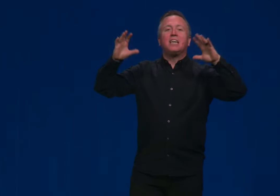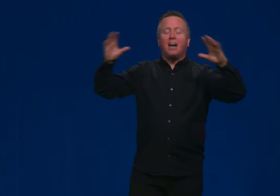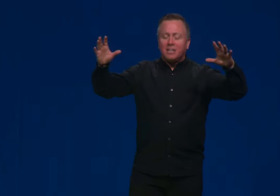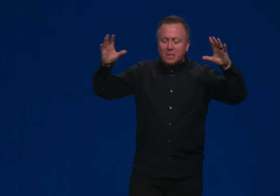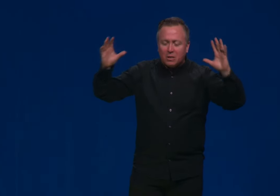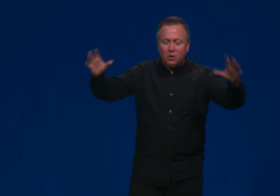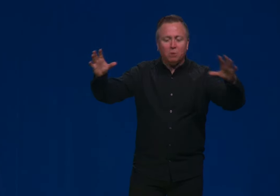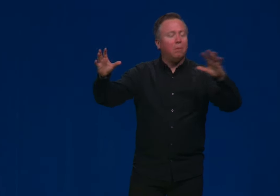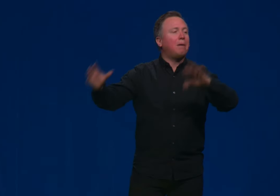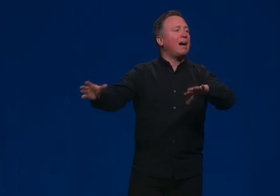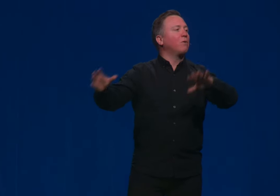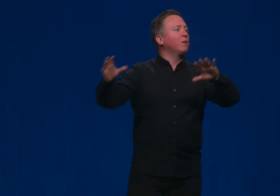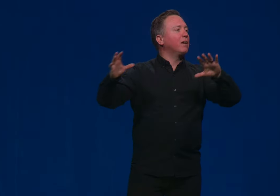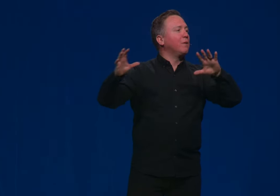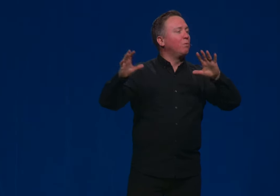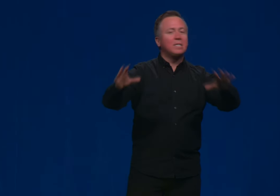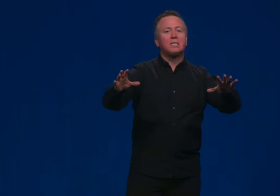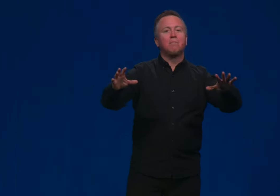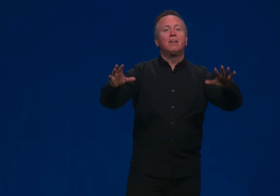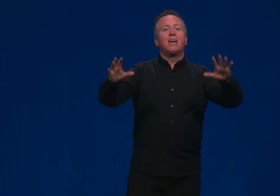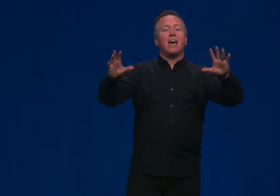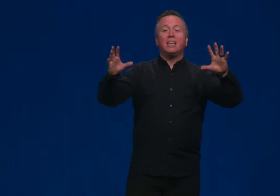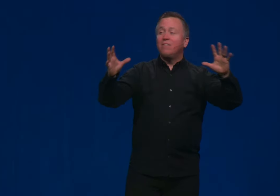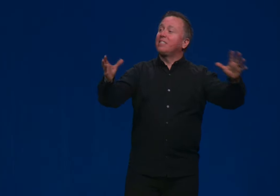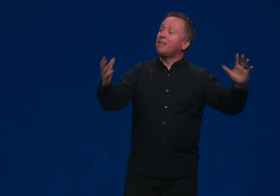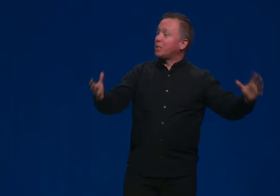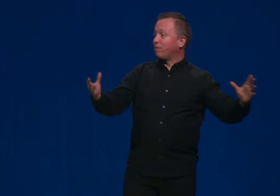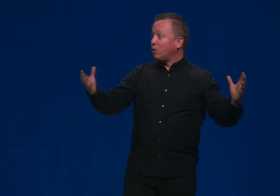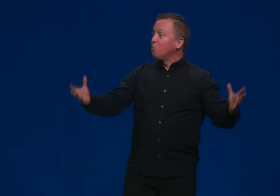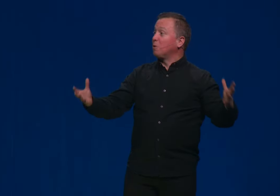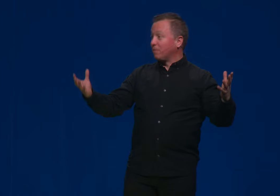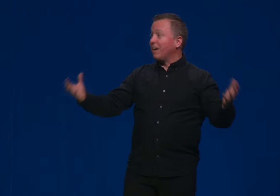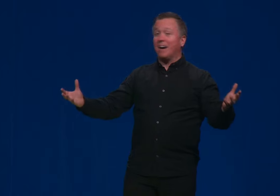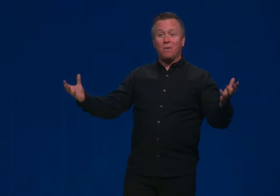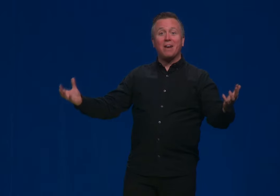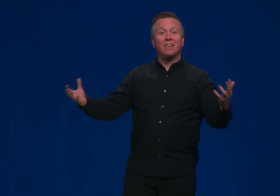the unspeakable power and wisdom and even sense of humor of God. Right?